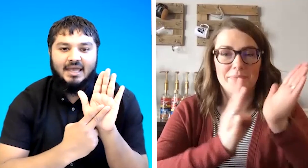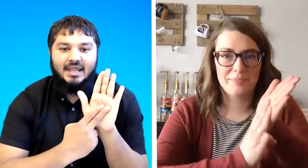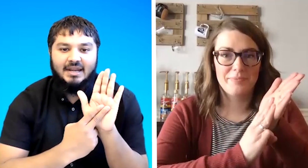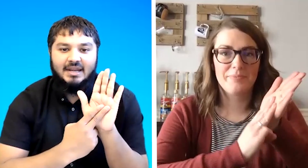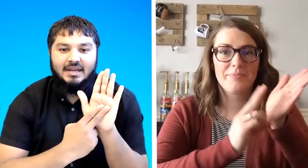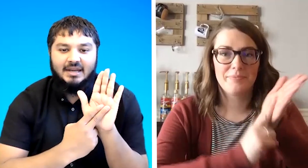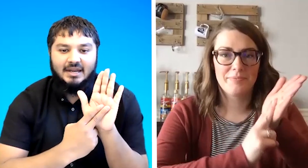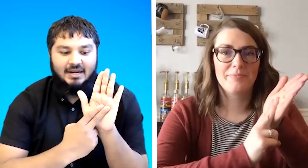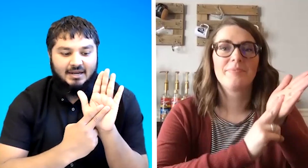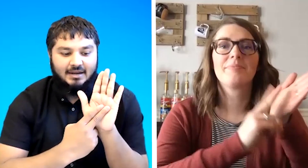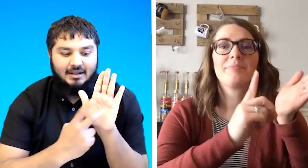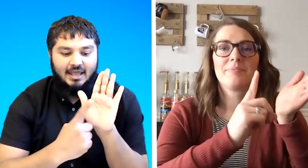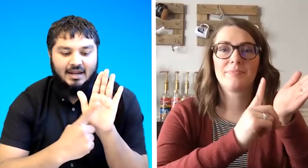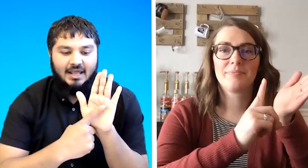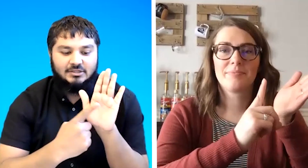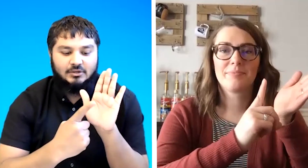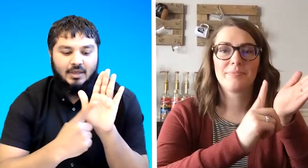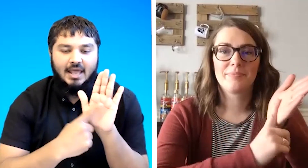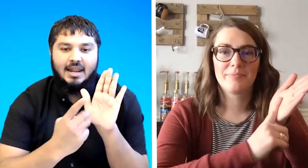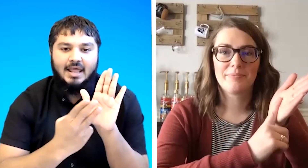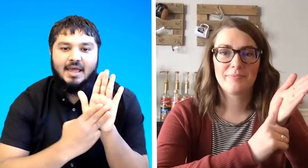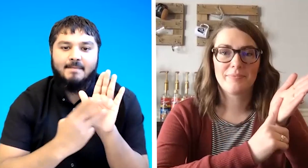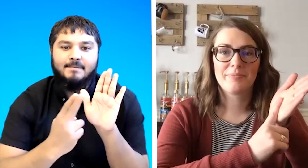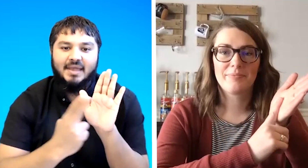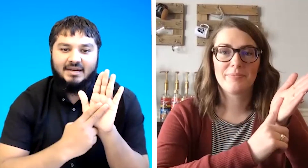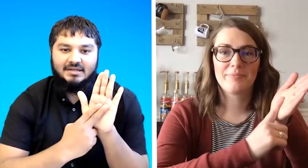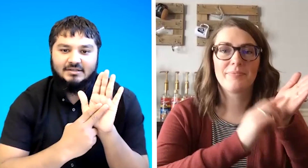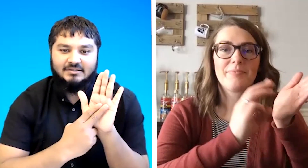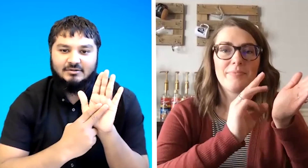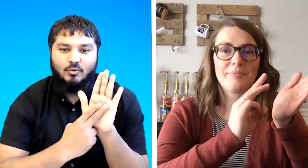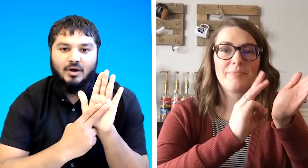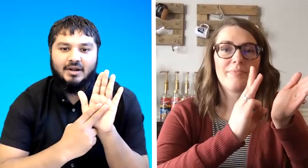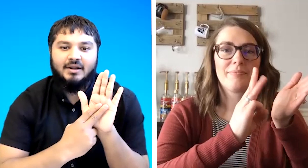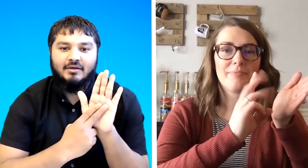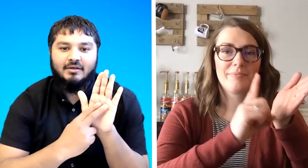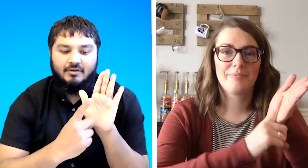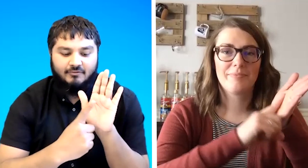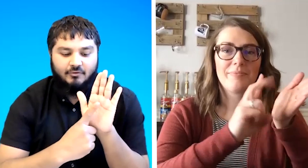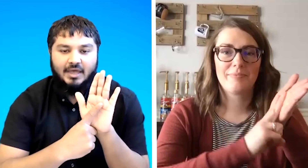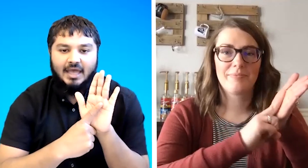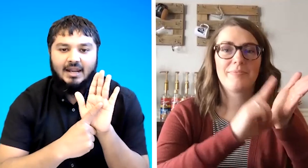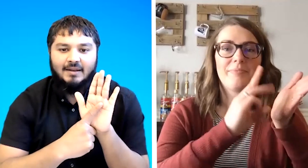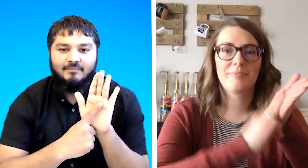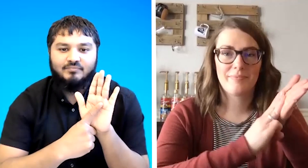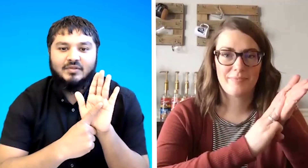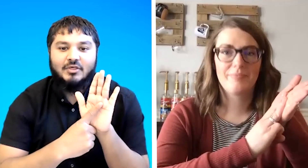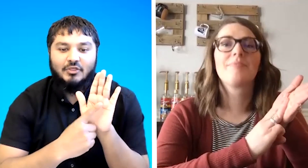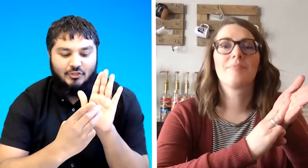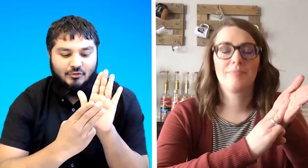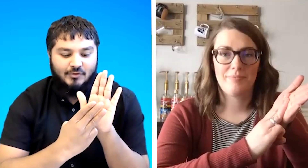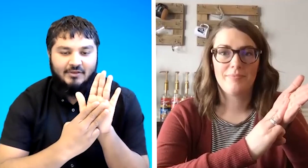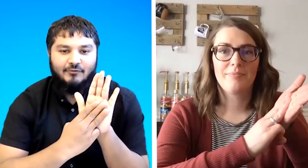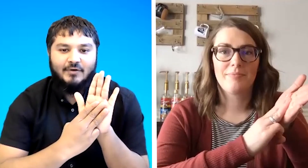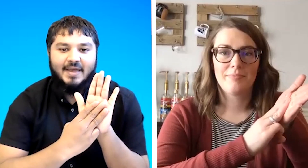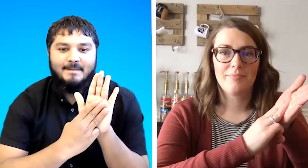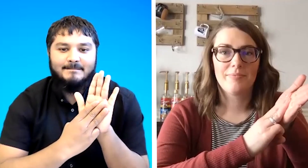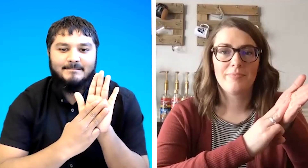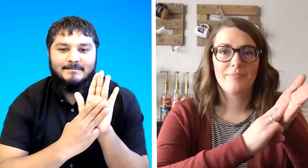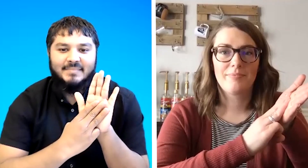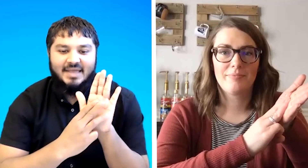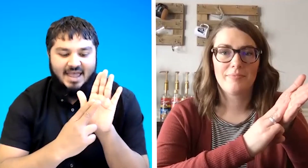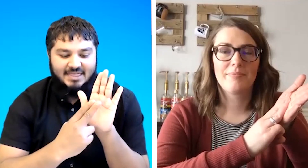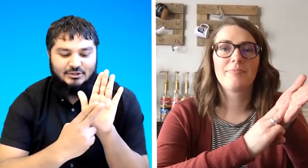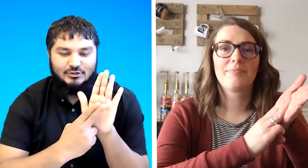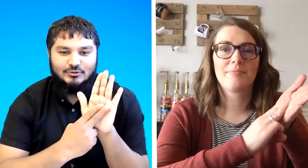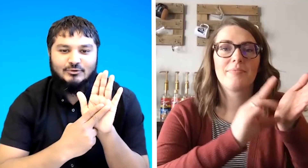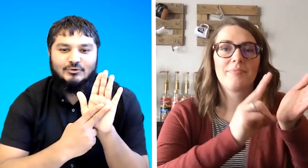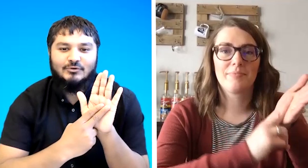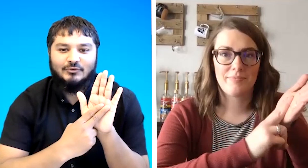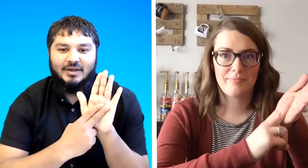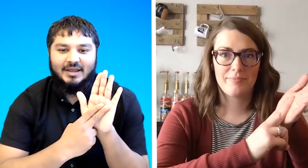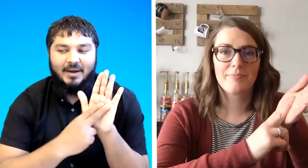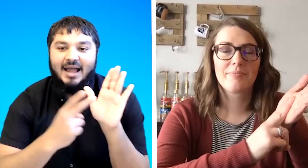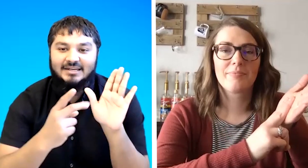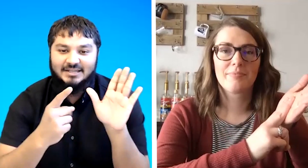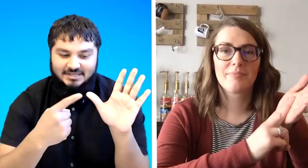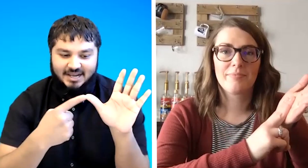n and l so l m n so one for n 3 for m and then 2 for n but i teach a